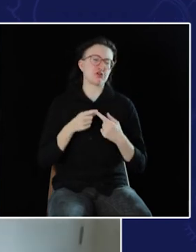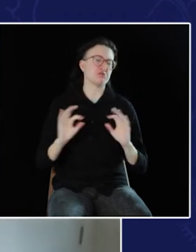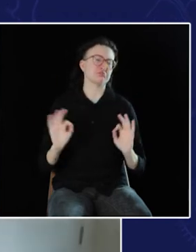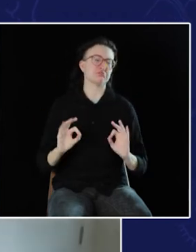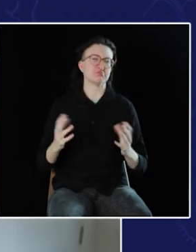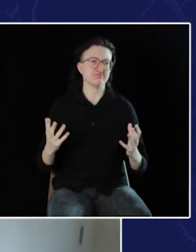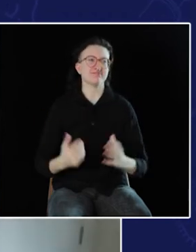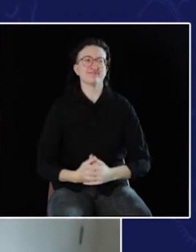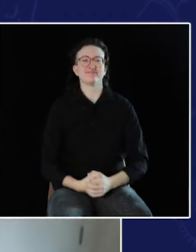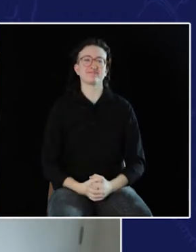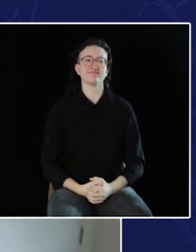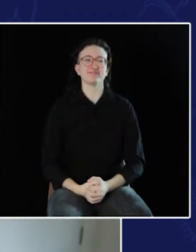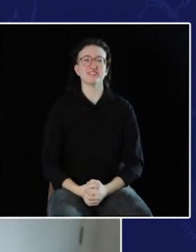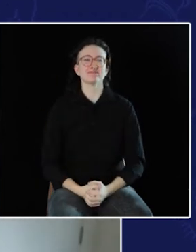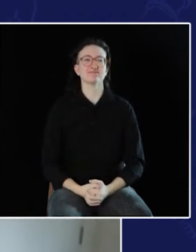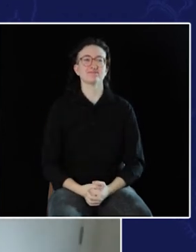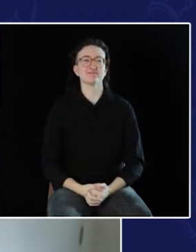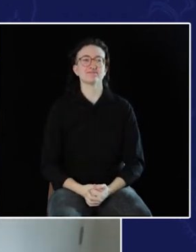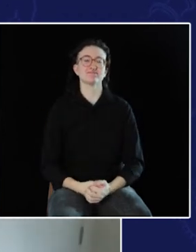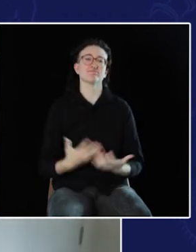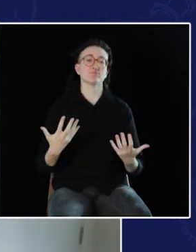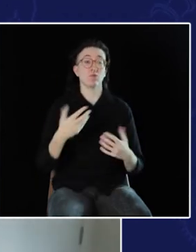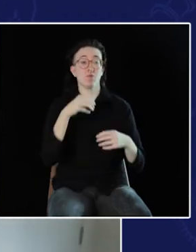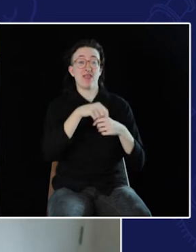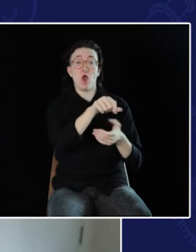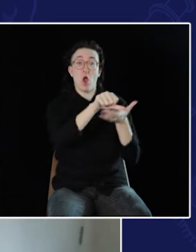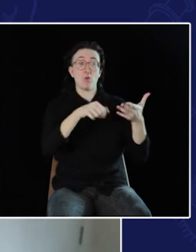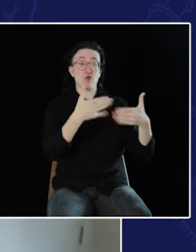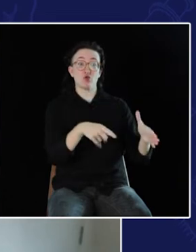In the operating room, I pretty much do the same thing.